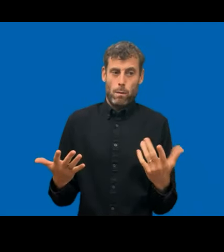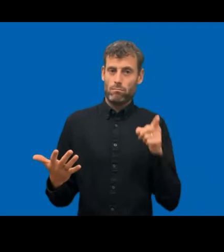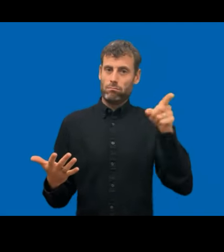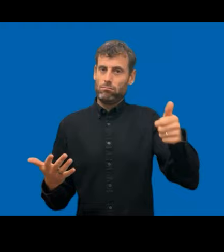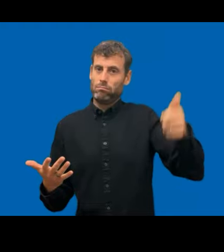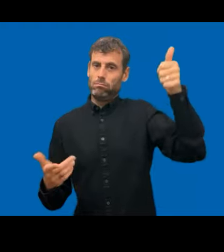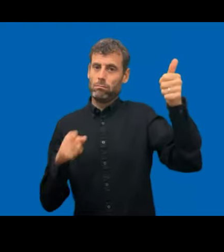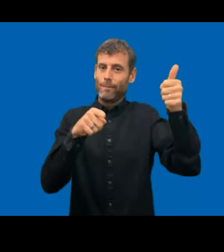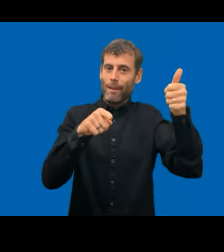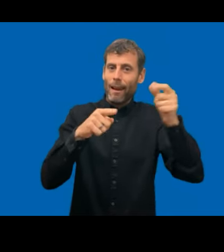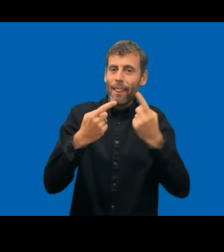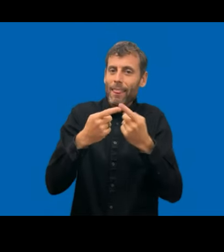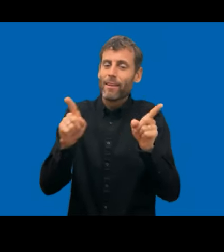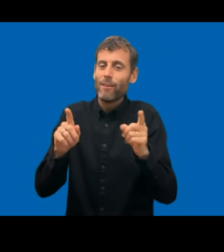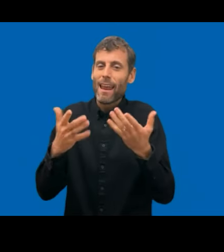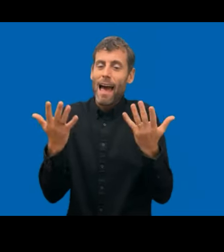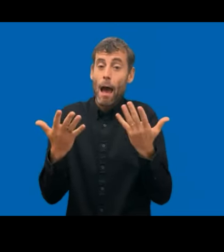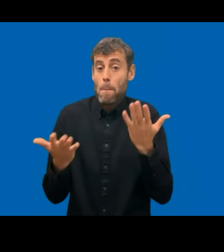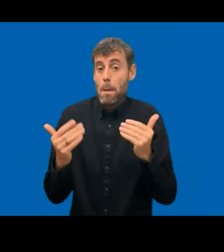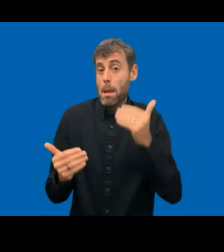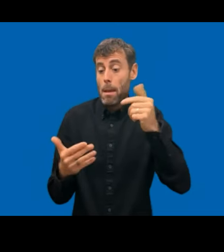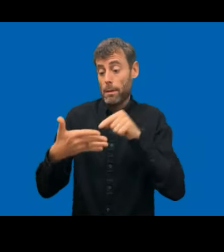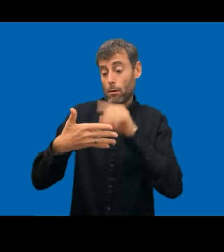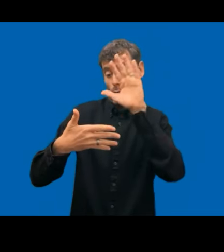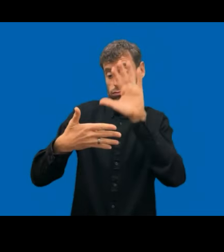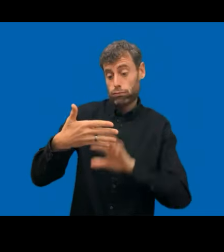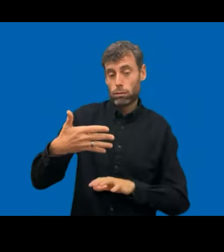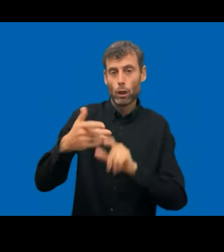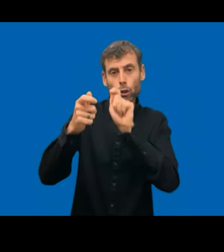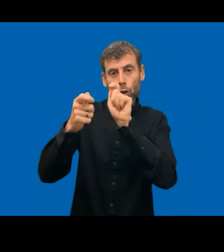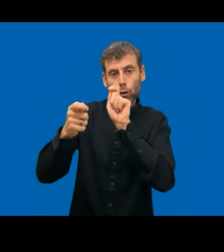It's more difficult for the public sector bodies to recreate the score